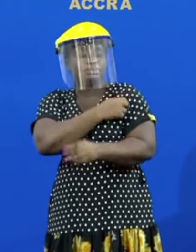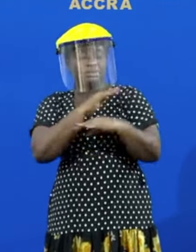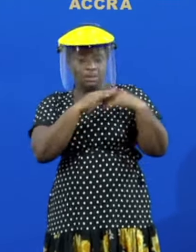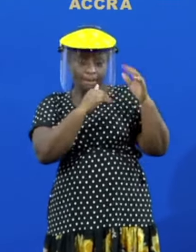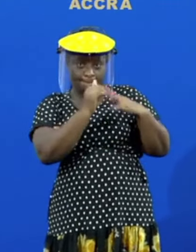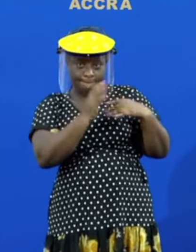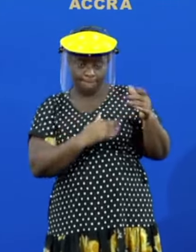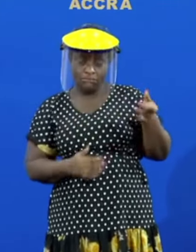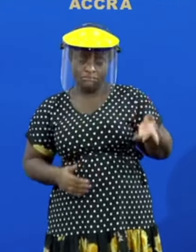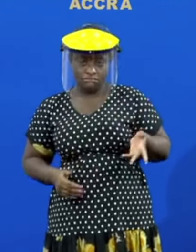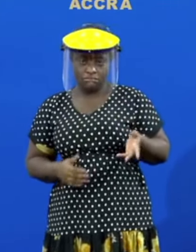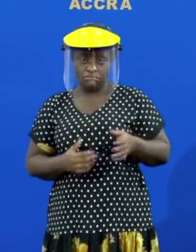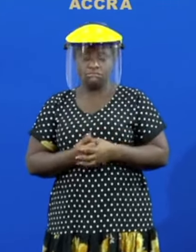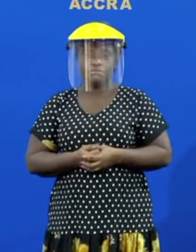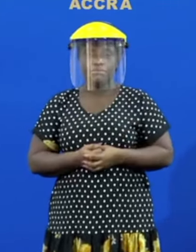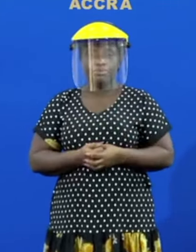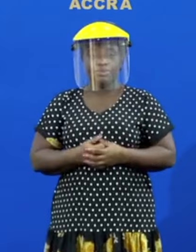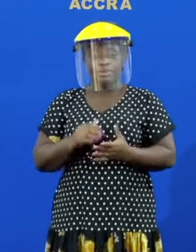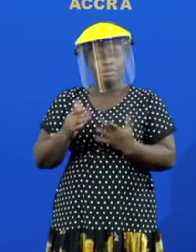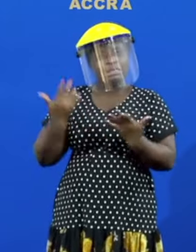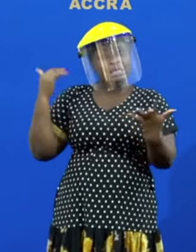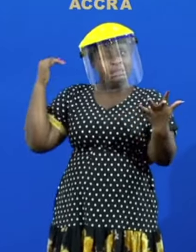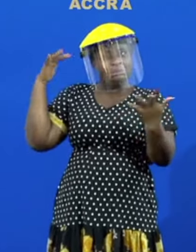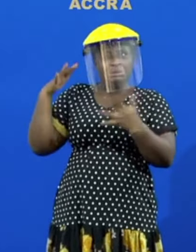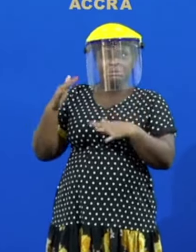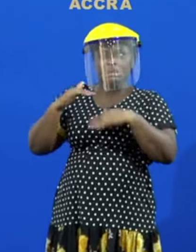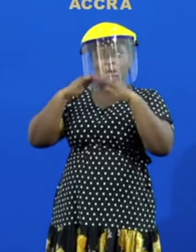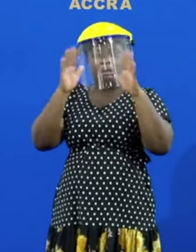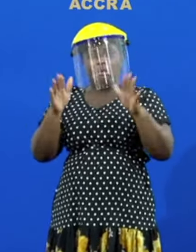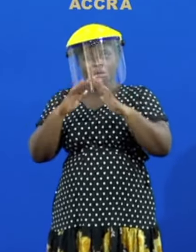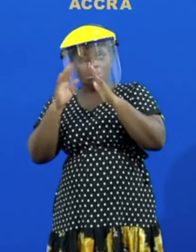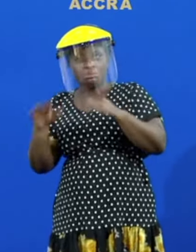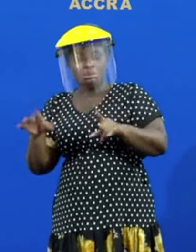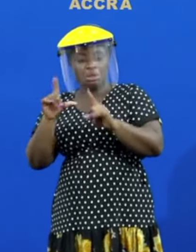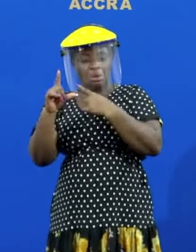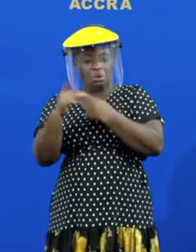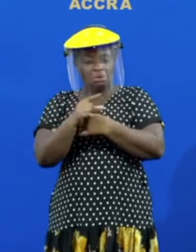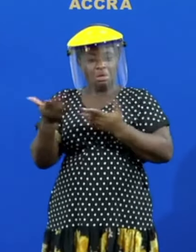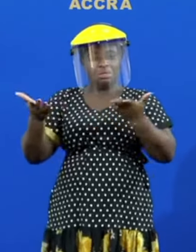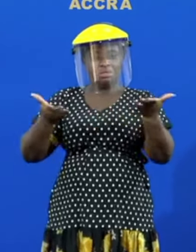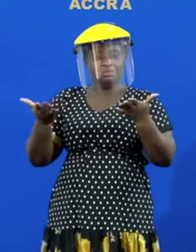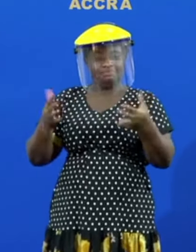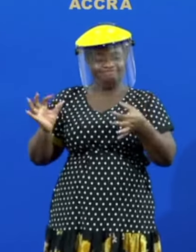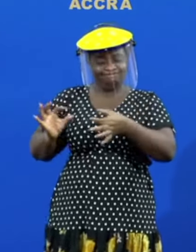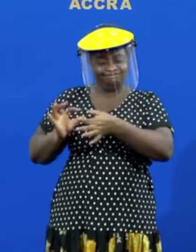hospitals it is expected that the housing and the local services associated with these projects